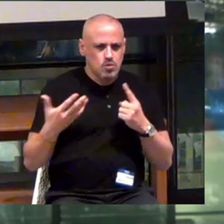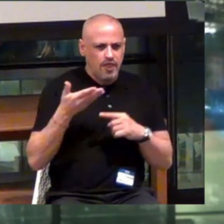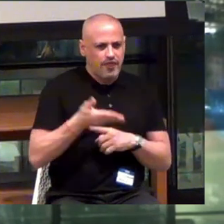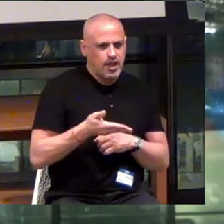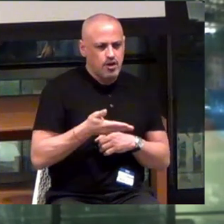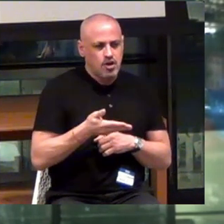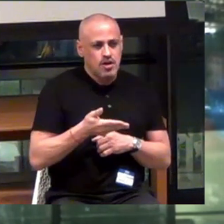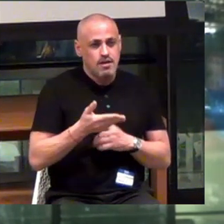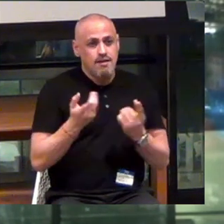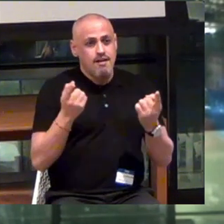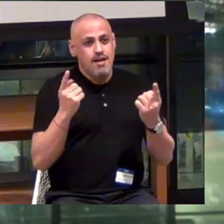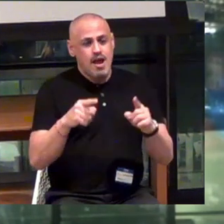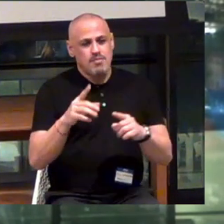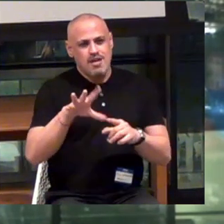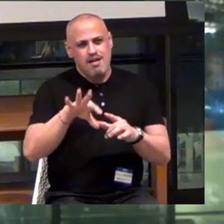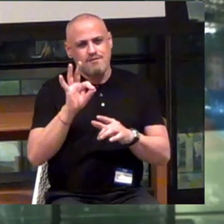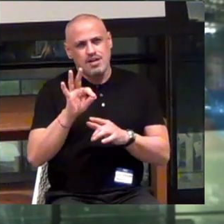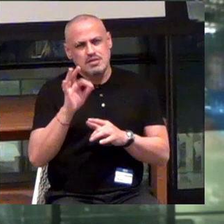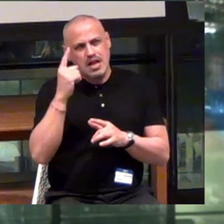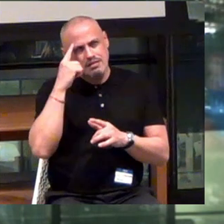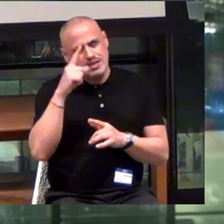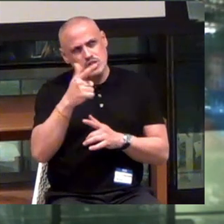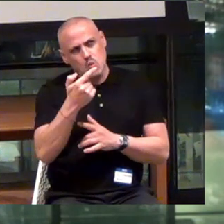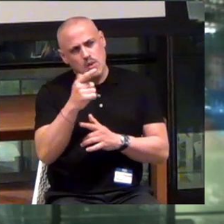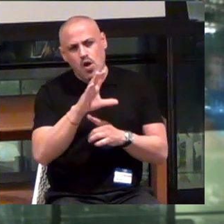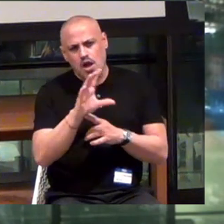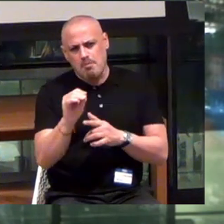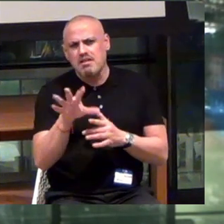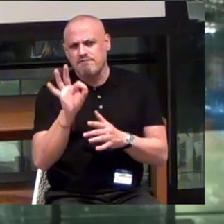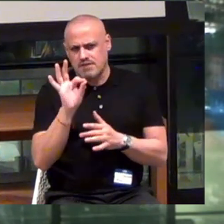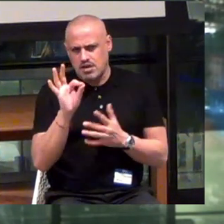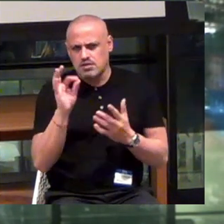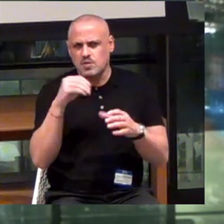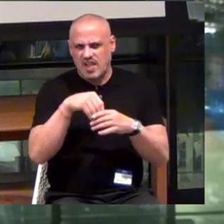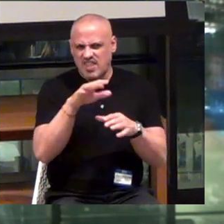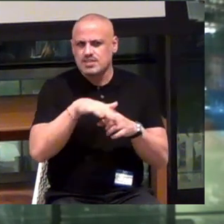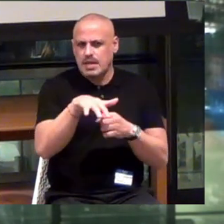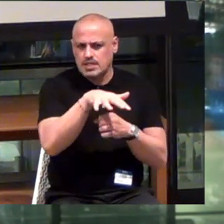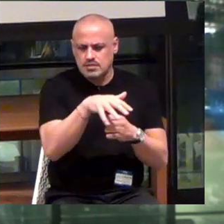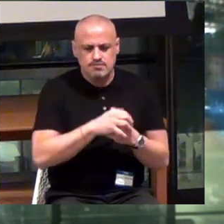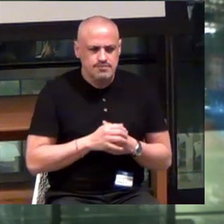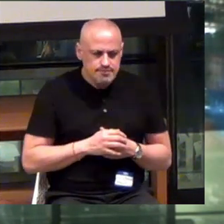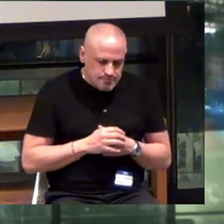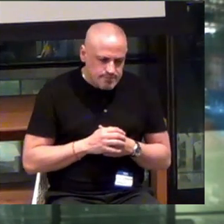And all of a sudden I found... I think it was 21 companies or something within this space.